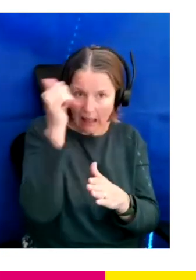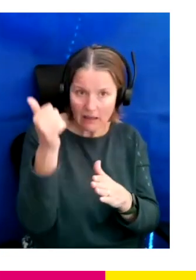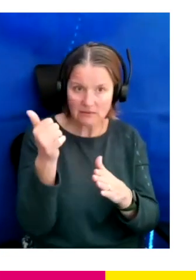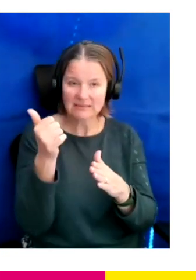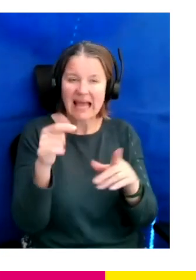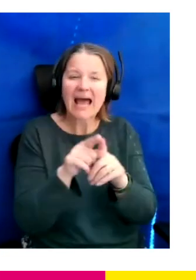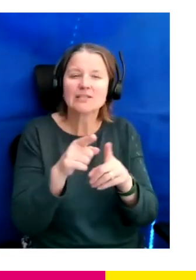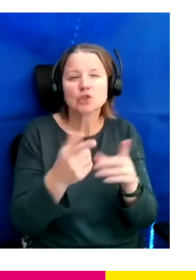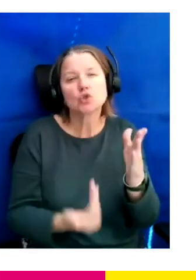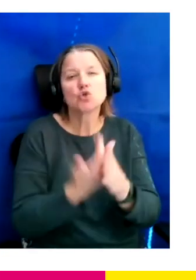we are kind of after.